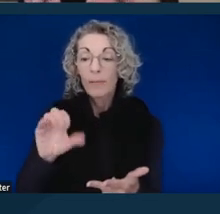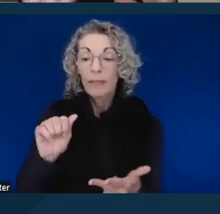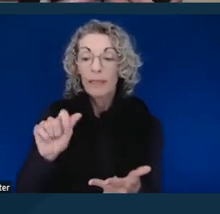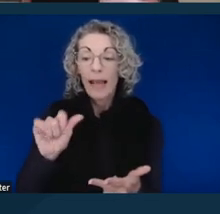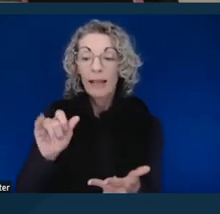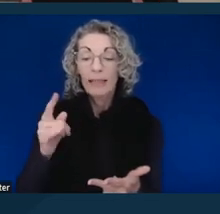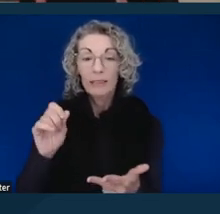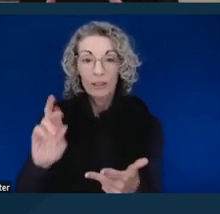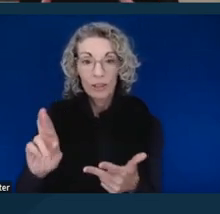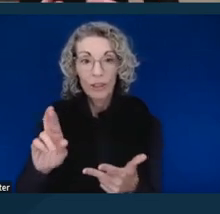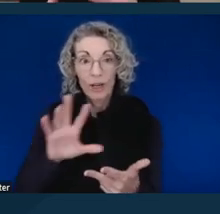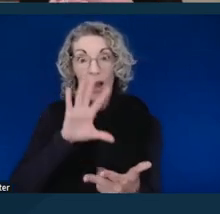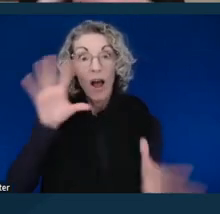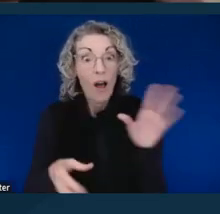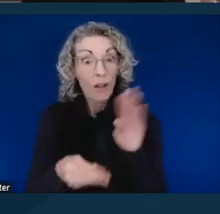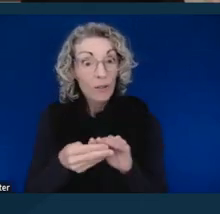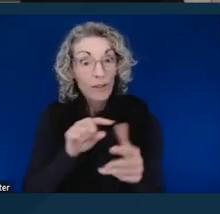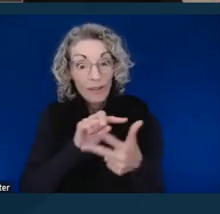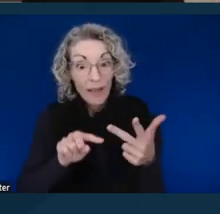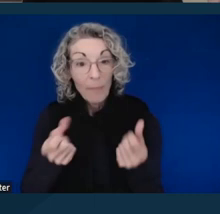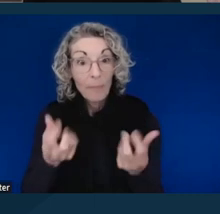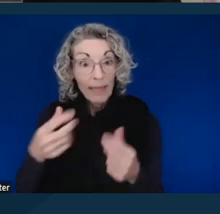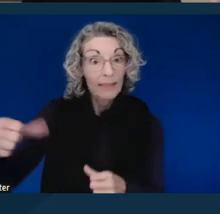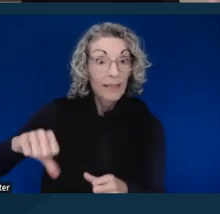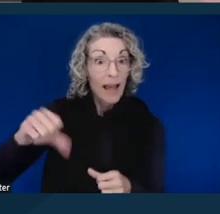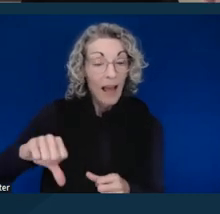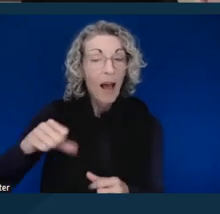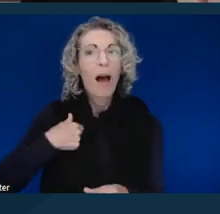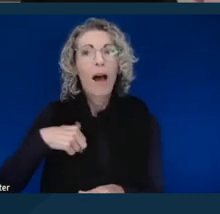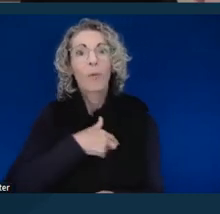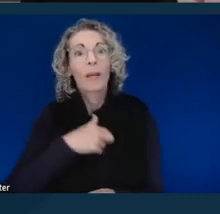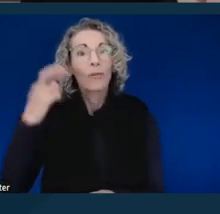led us to realize that across the entire San Francisco Superior Court system,